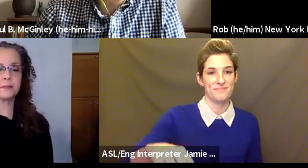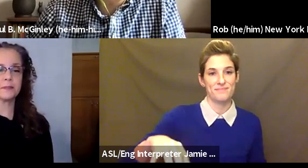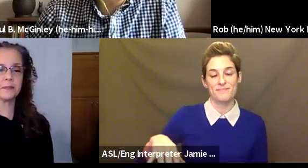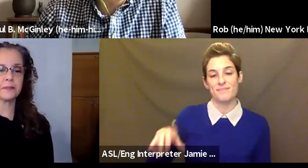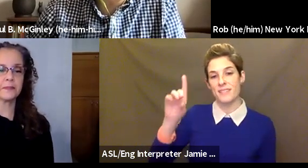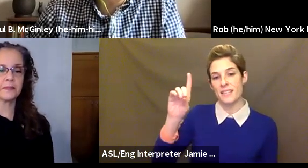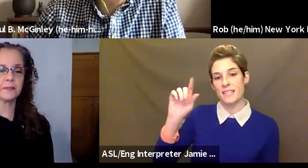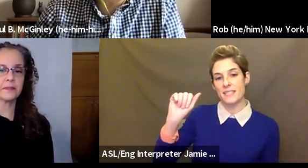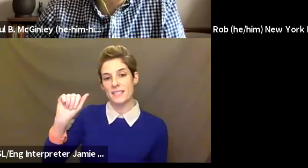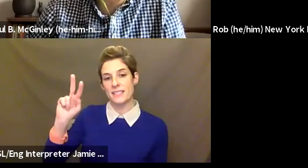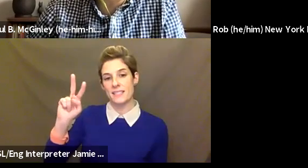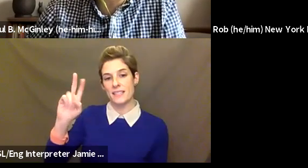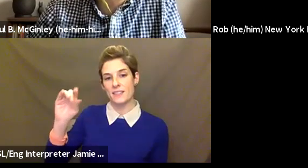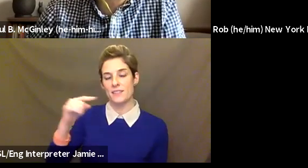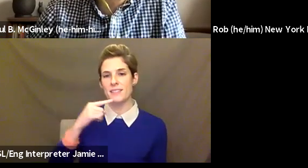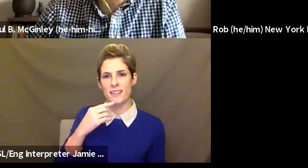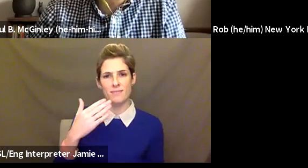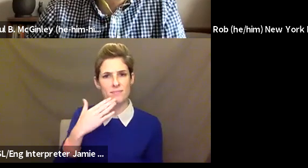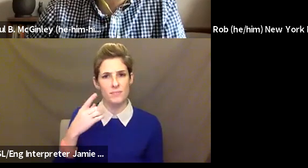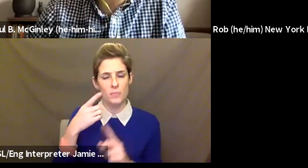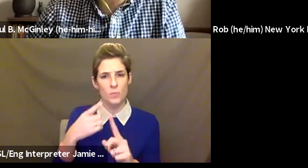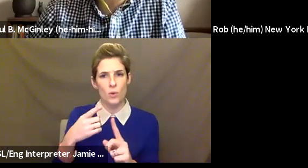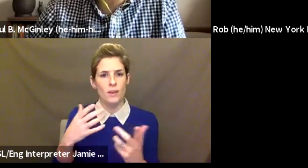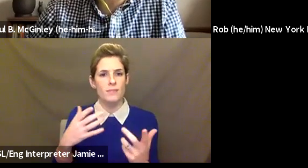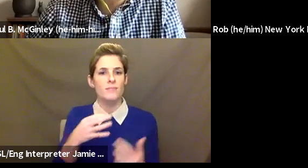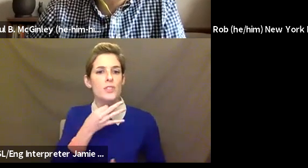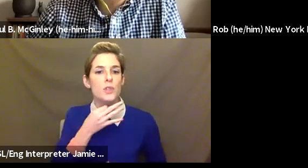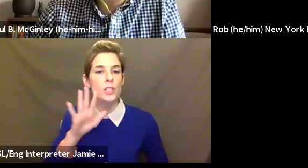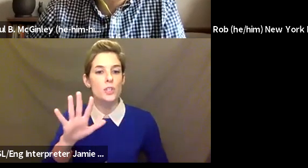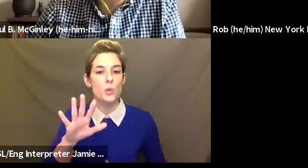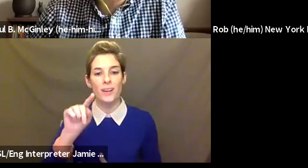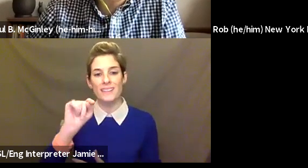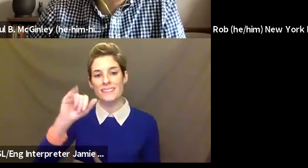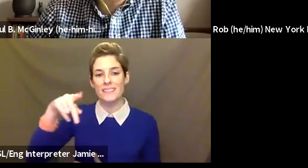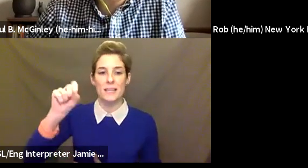changers? What are your, like, tips and tricks that you've learned up to this point that you thought, "Oh, wow, that